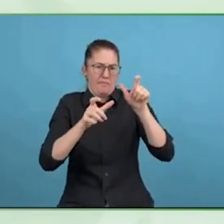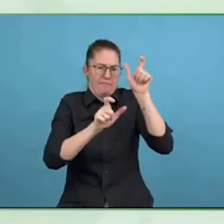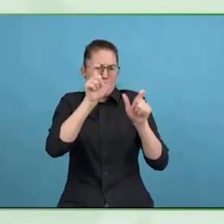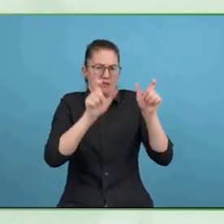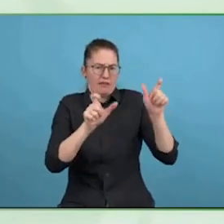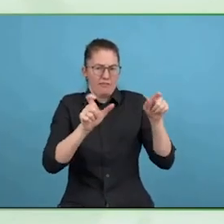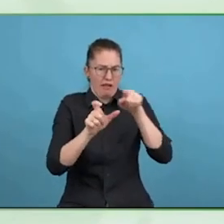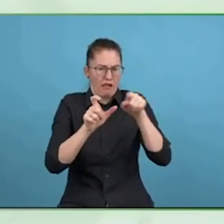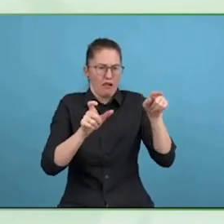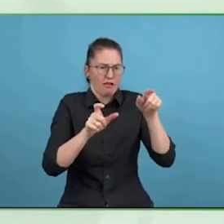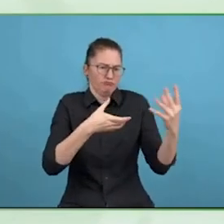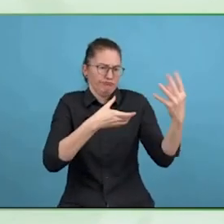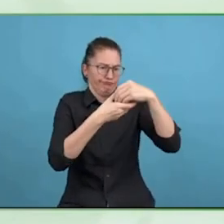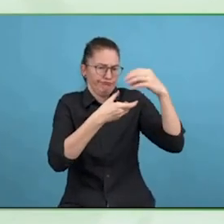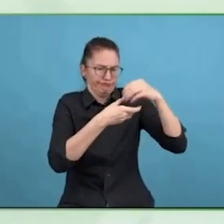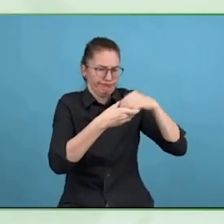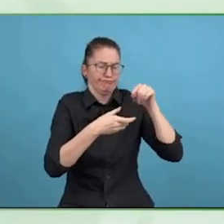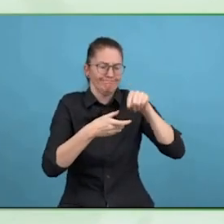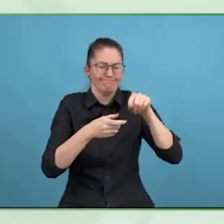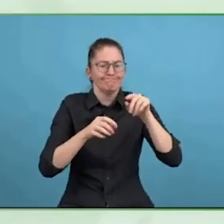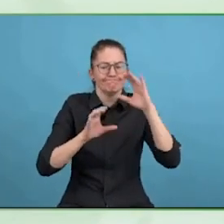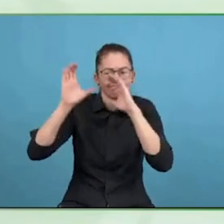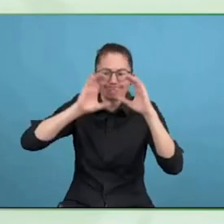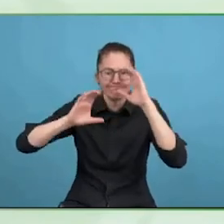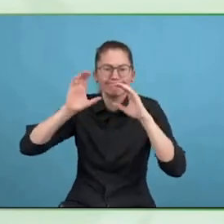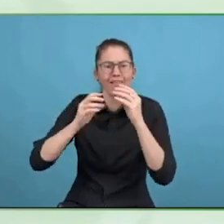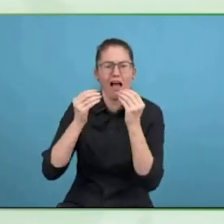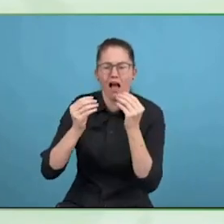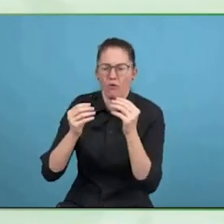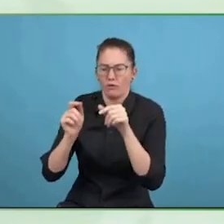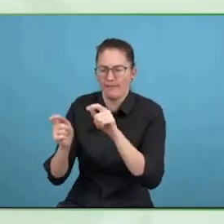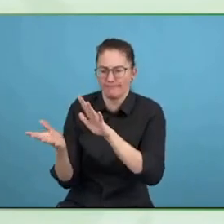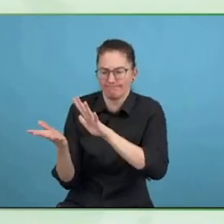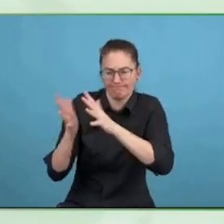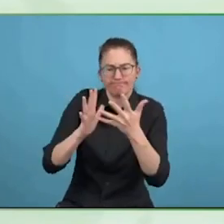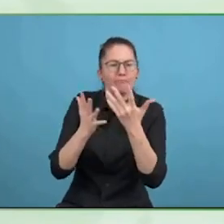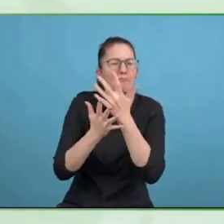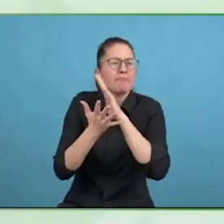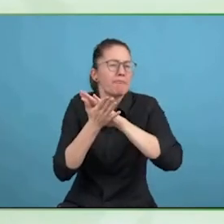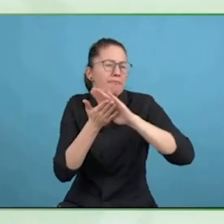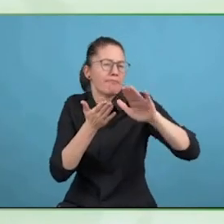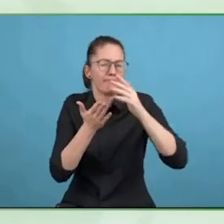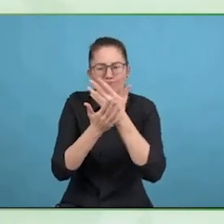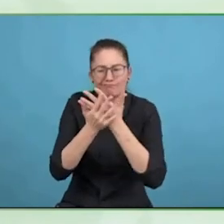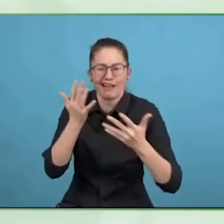also consumer protection programs, and they all align along with